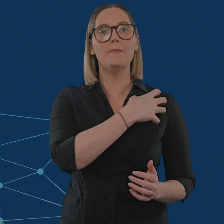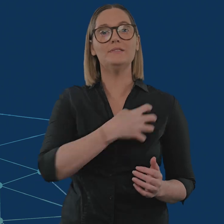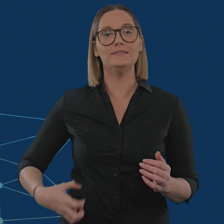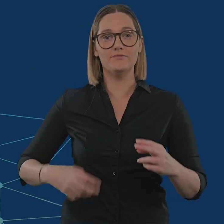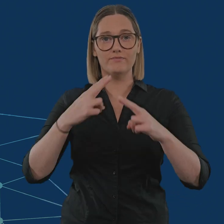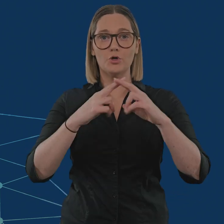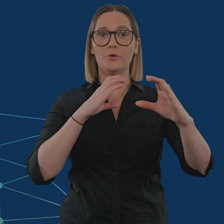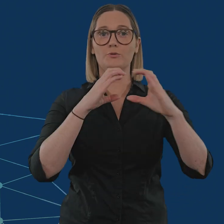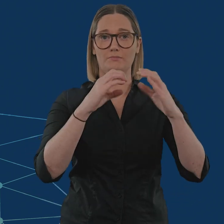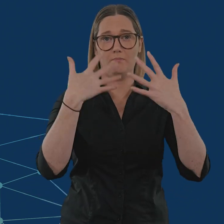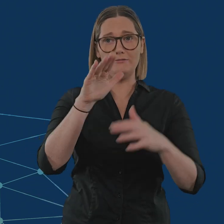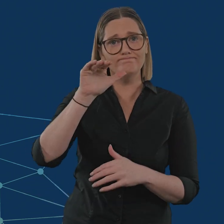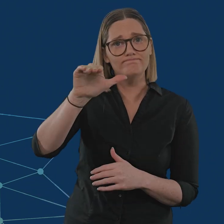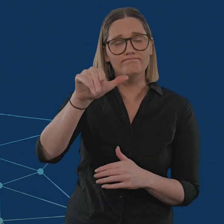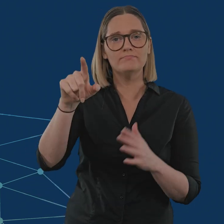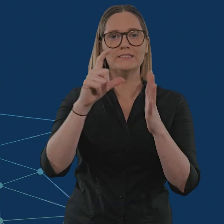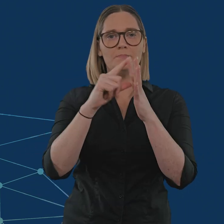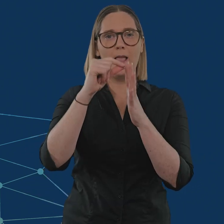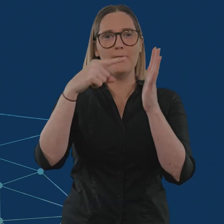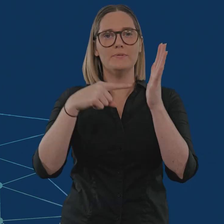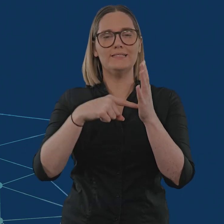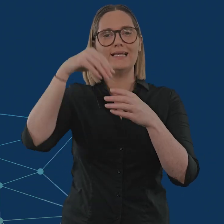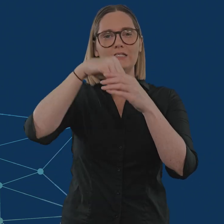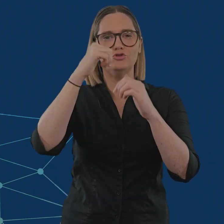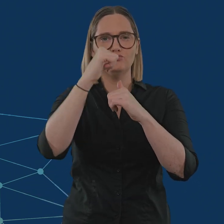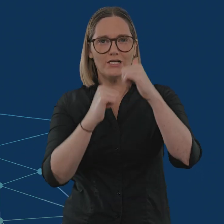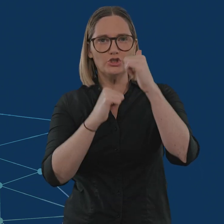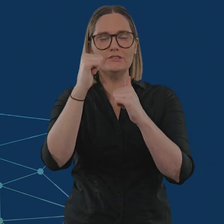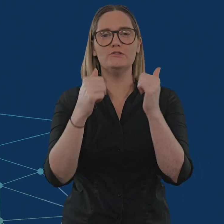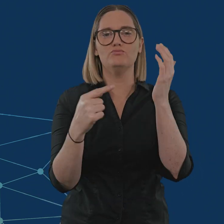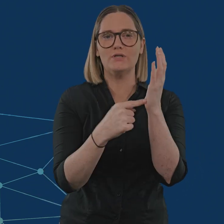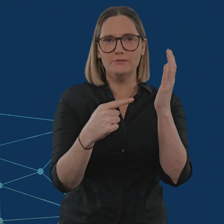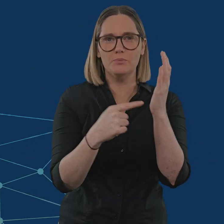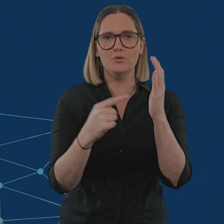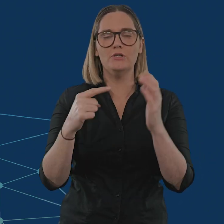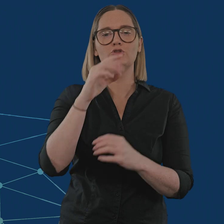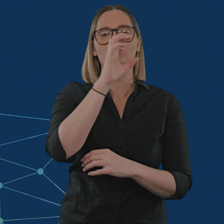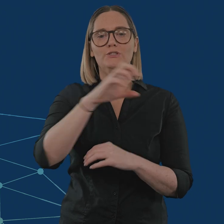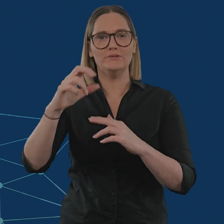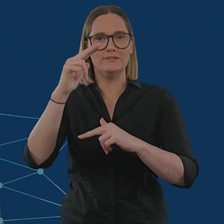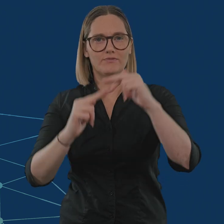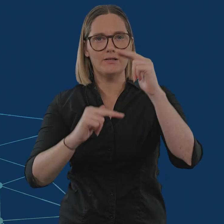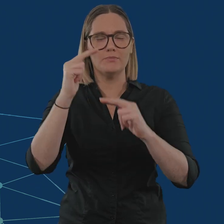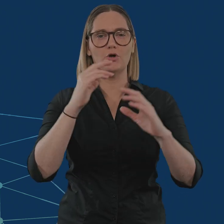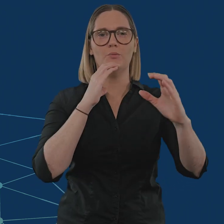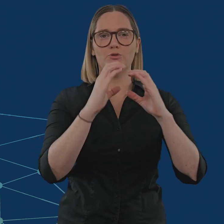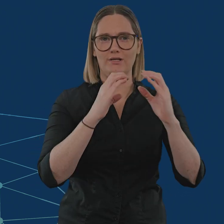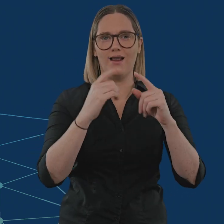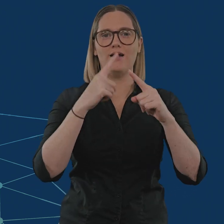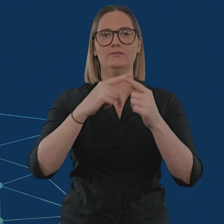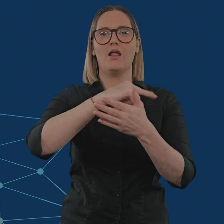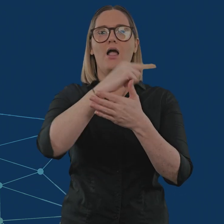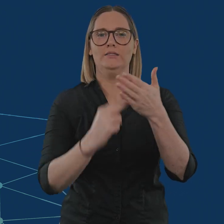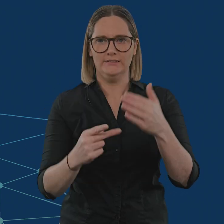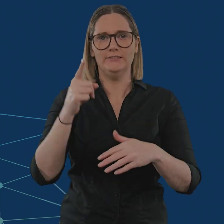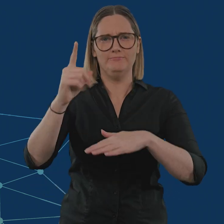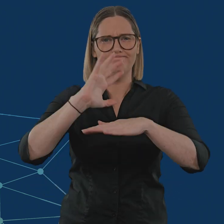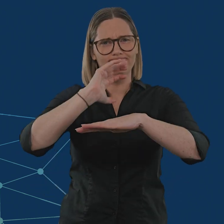The Minister for Communications has asked the Department of Infrastructure, Transport, Regional Development, Communications